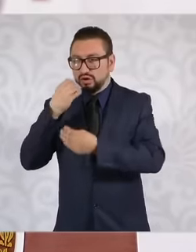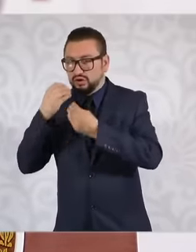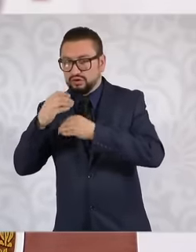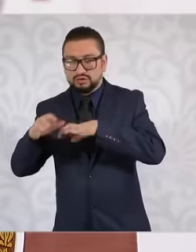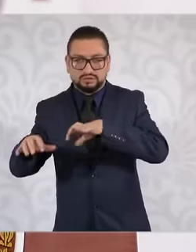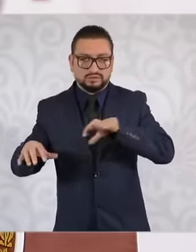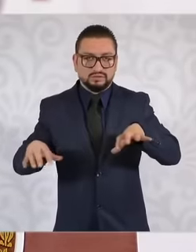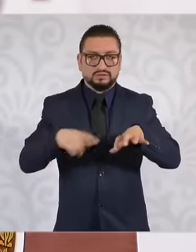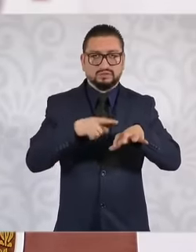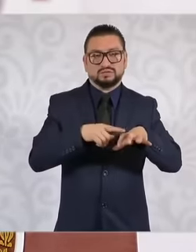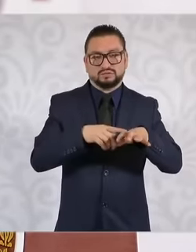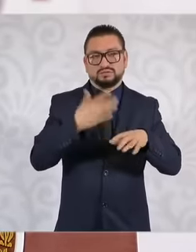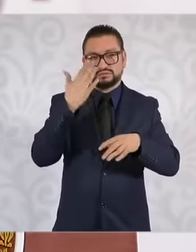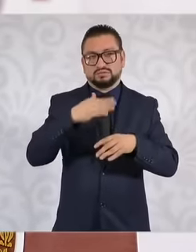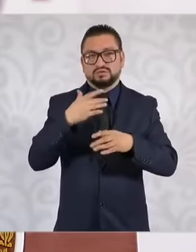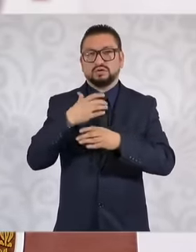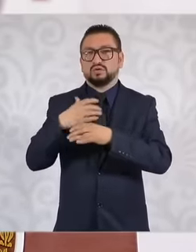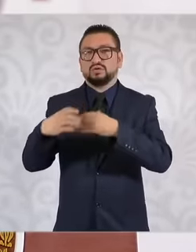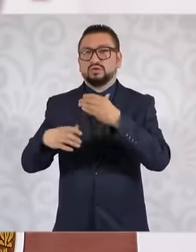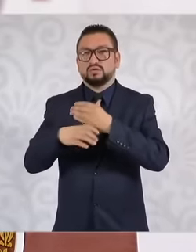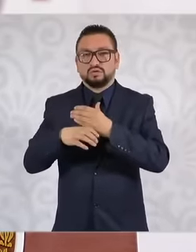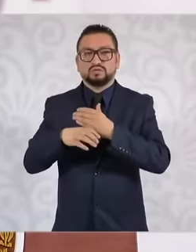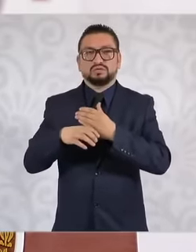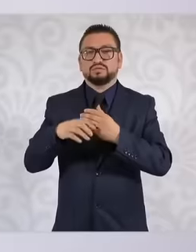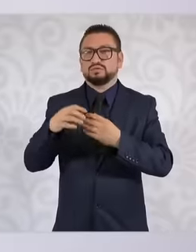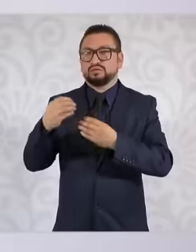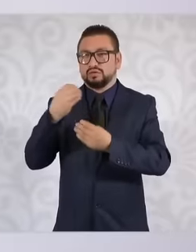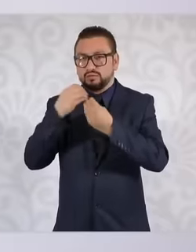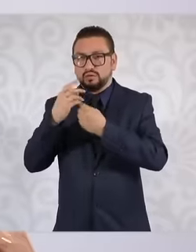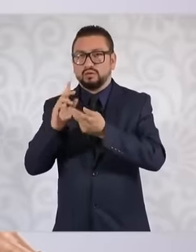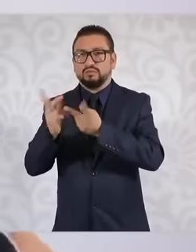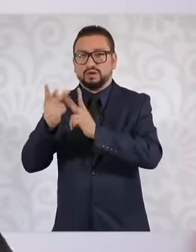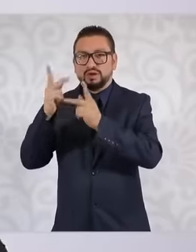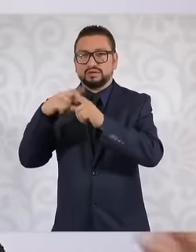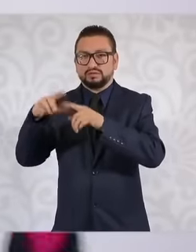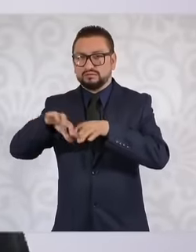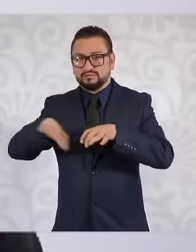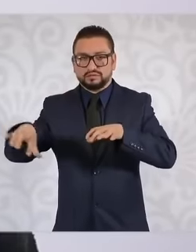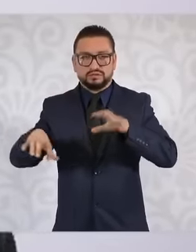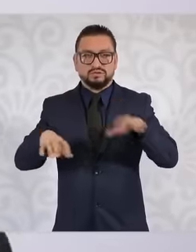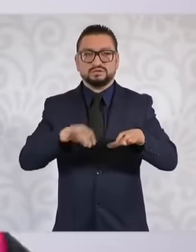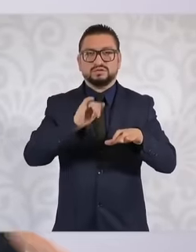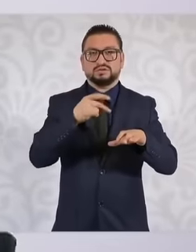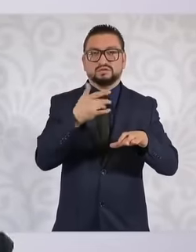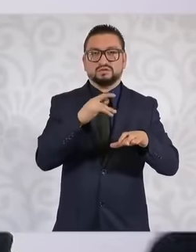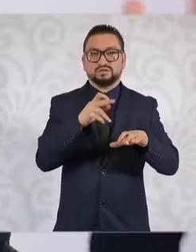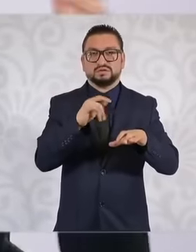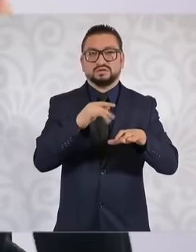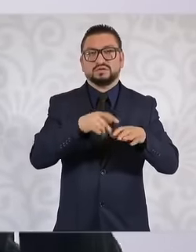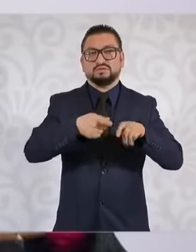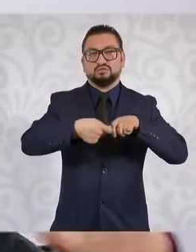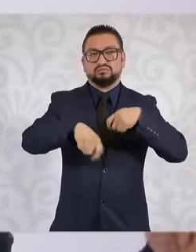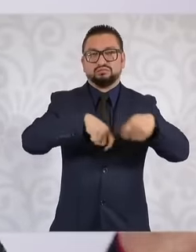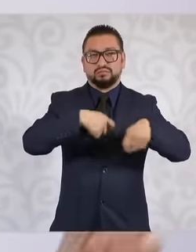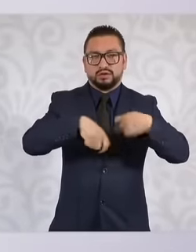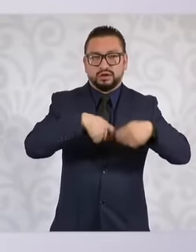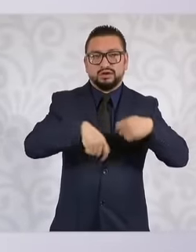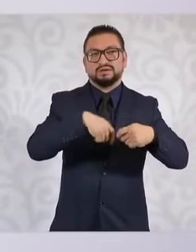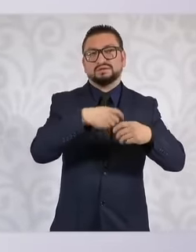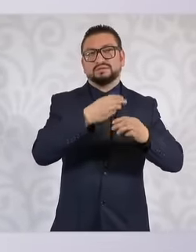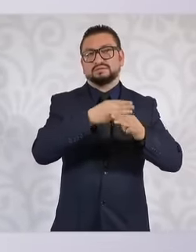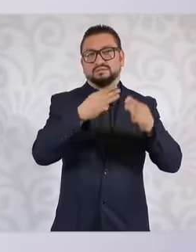they are waste that comes from organic products the inorganic Well, it's made of plastics and other materials